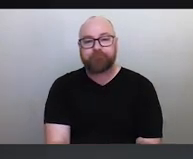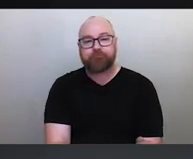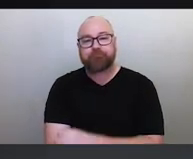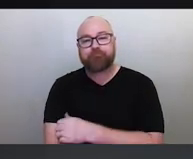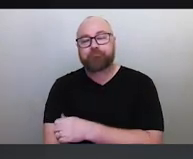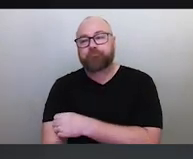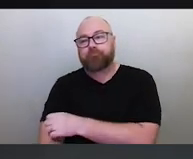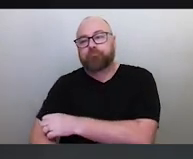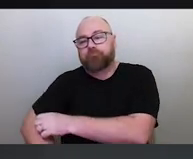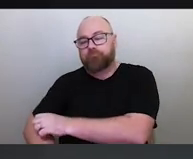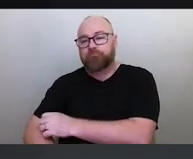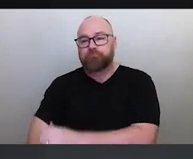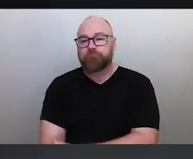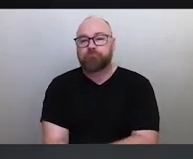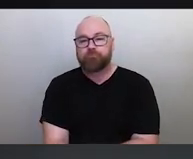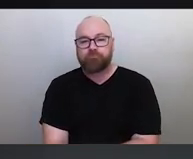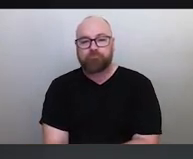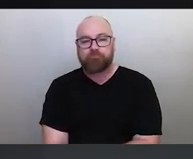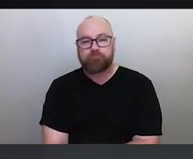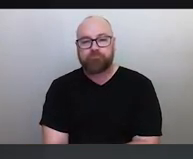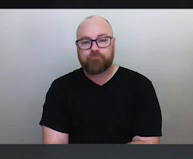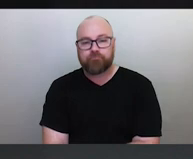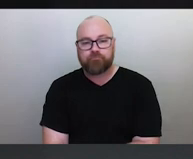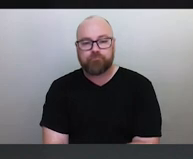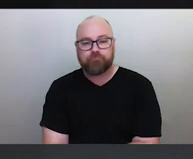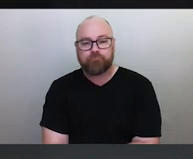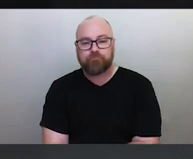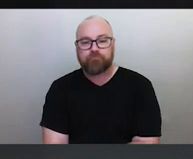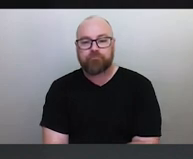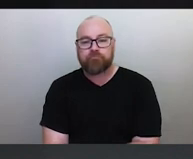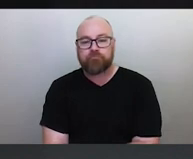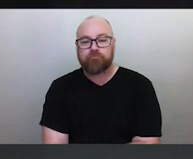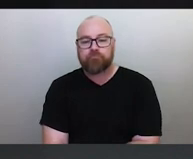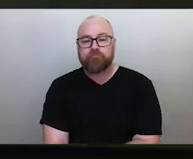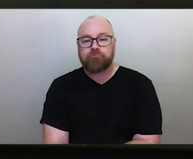Thanks for that. Another question down front.